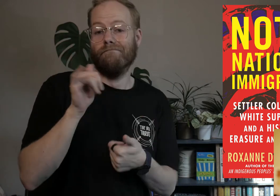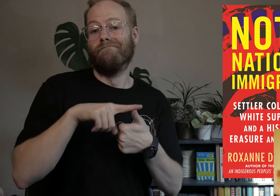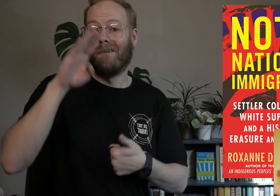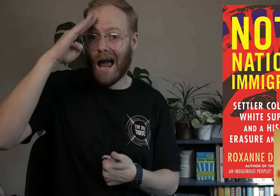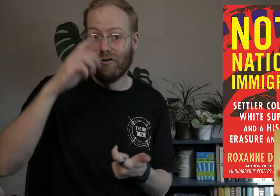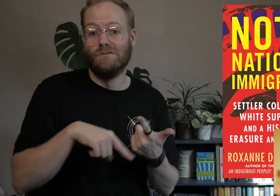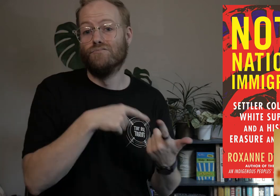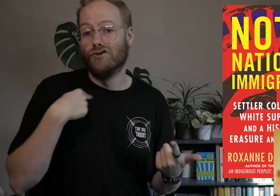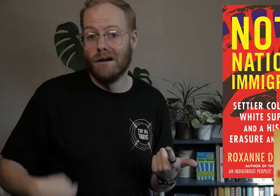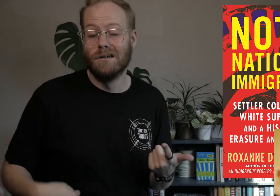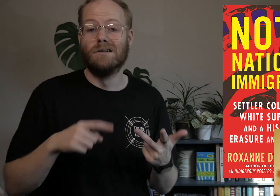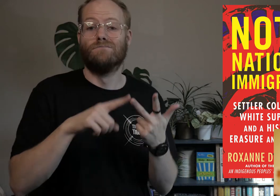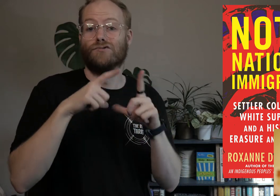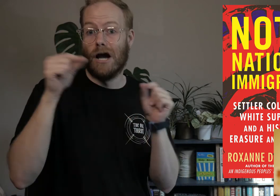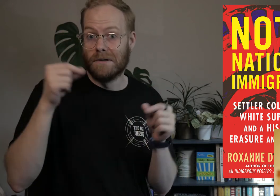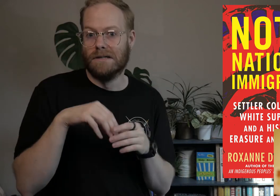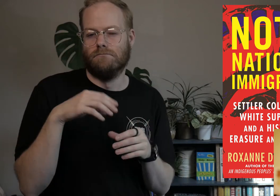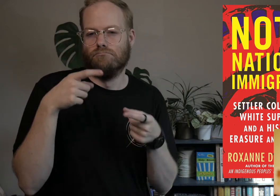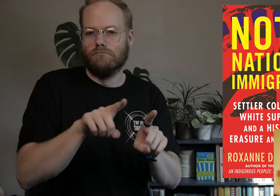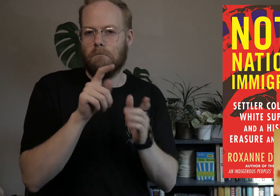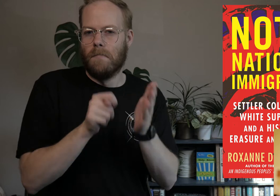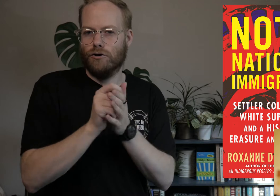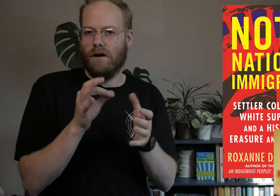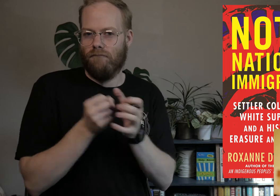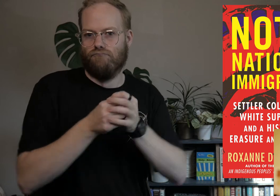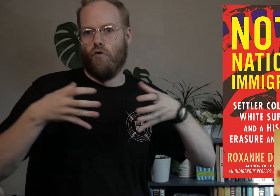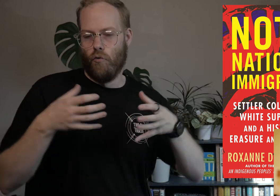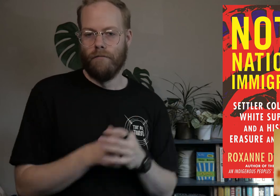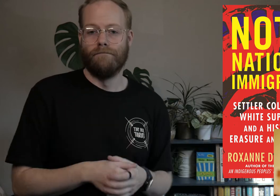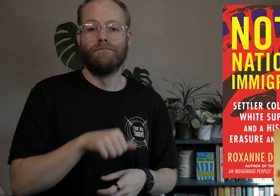such as the Irish, Chinese, Japanese, in periods of growth,